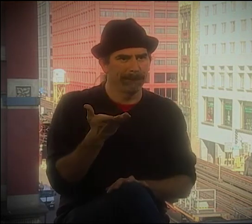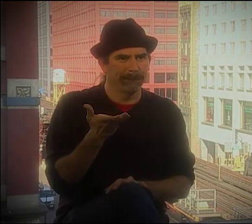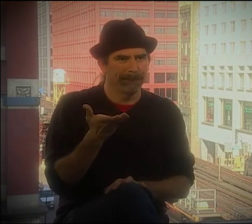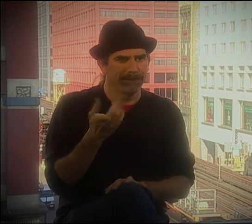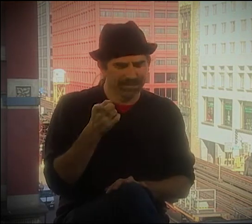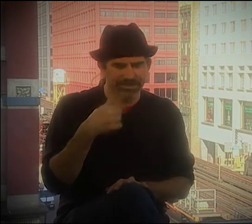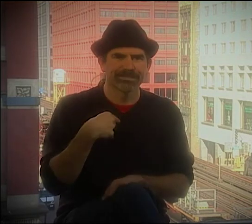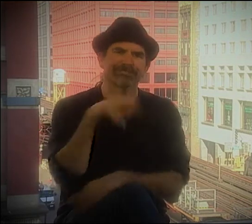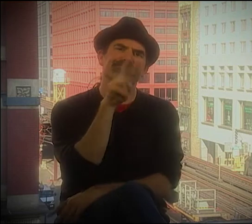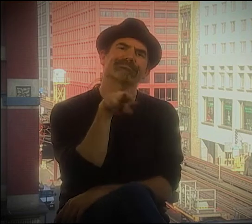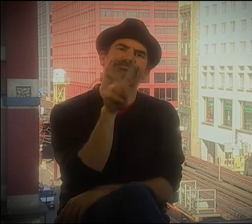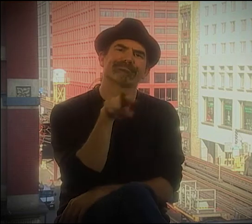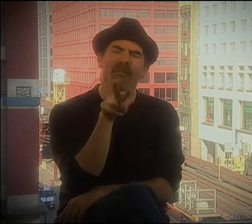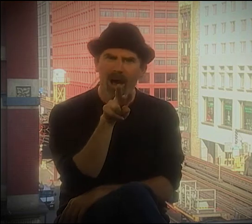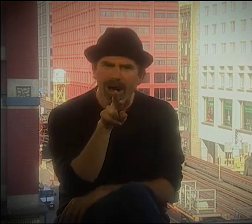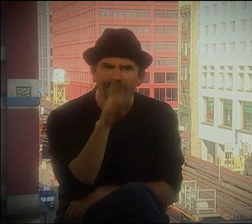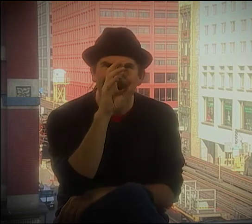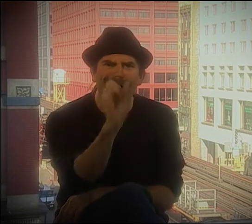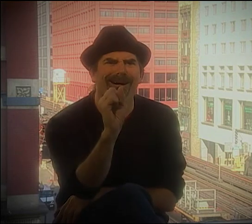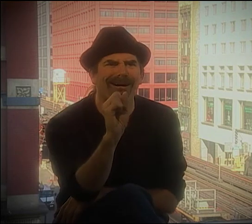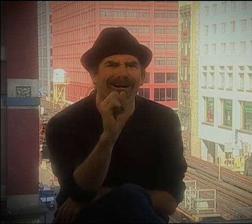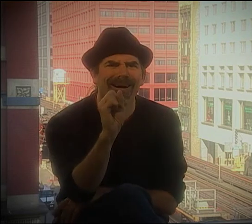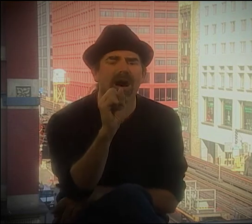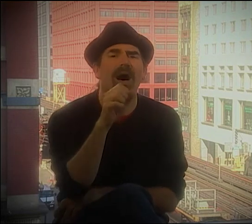NO, "LANGUAGE FOR THE EYE" WAS THE NAME OF THE POEM.